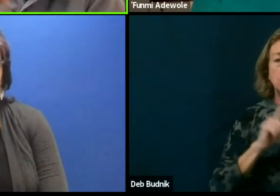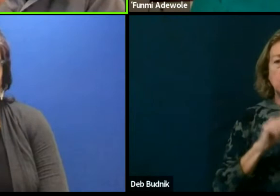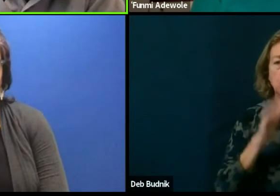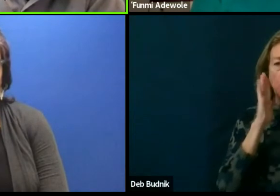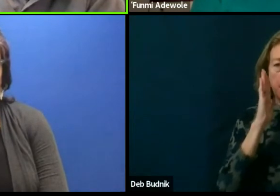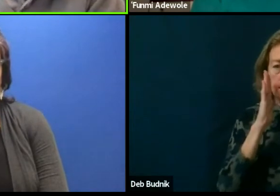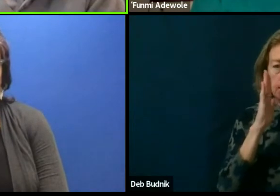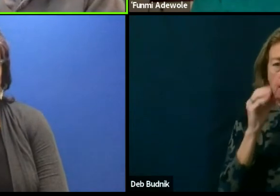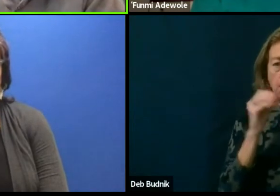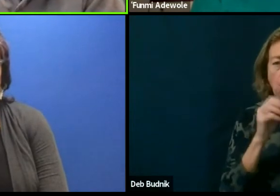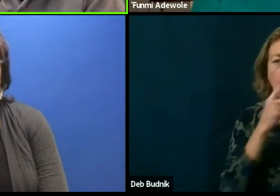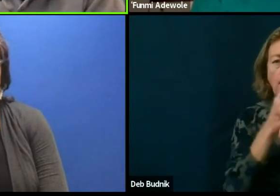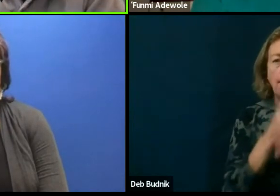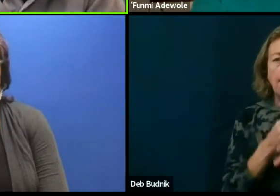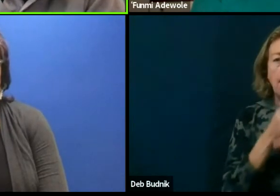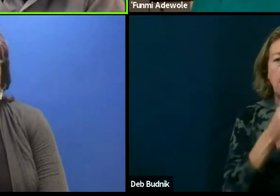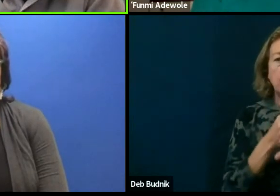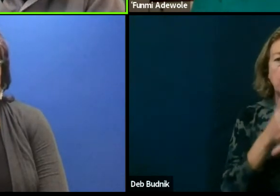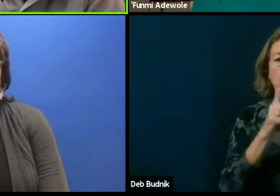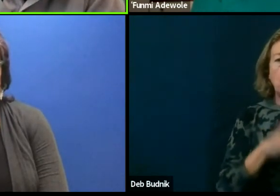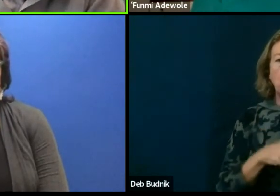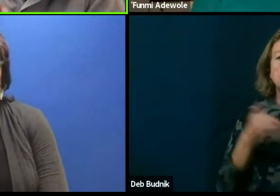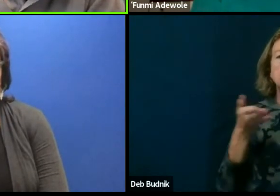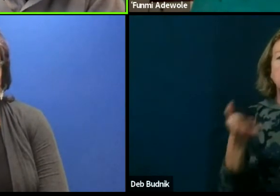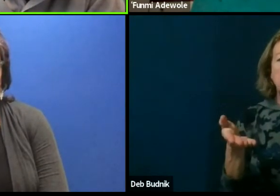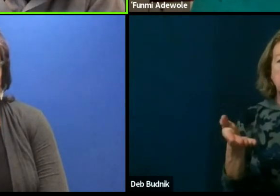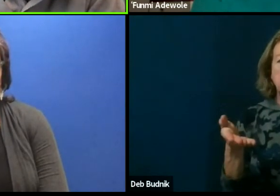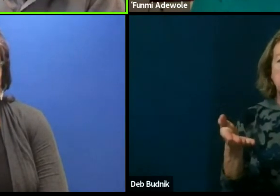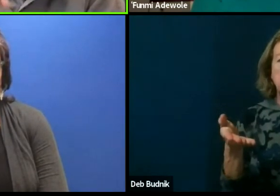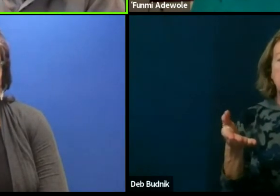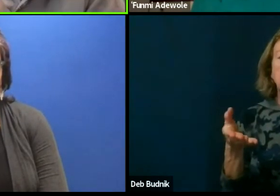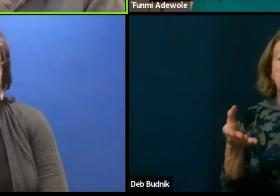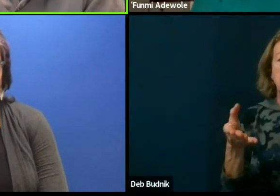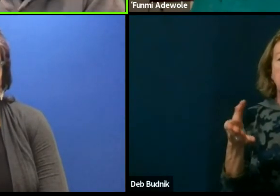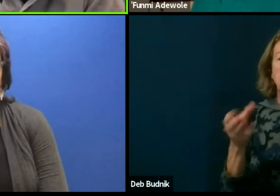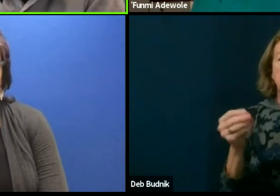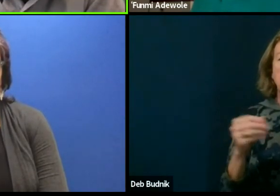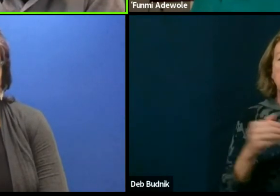to what is ever present and often under examined.